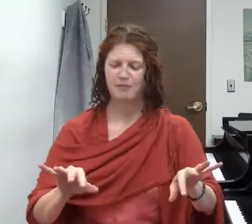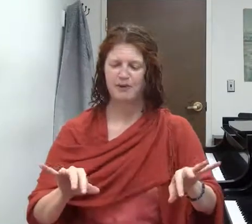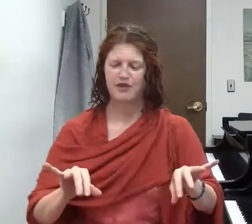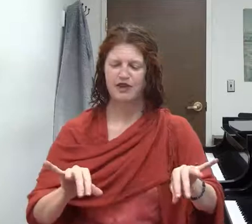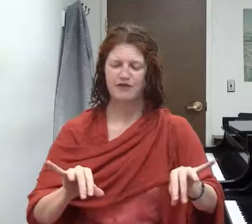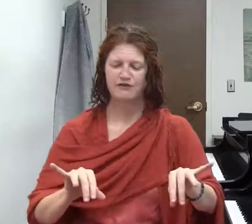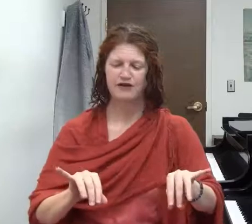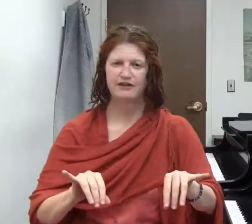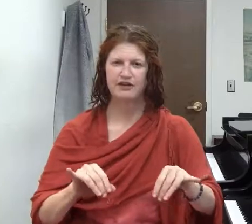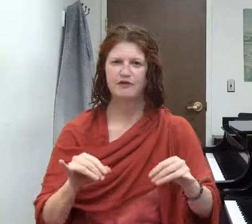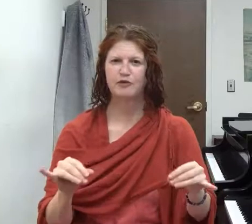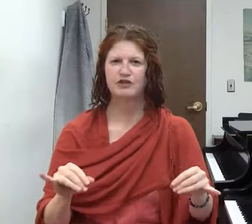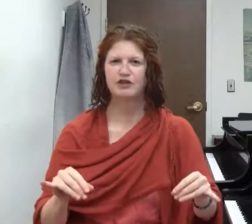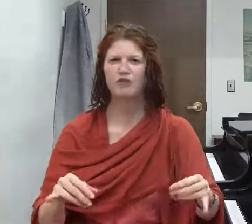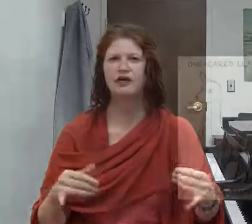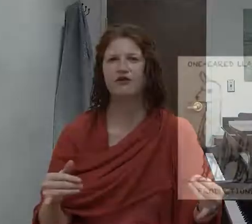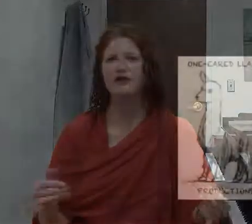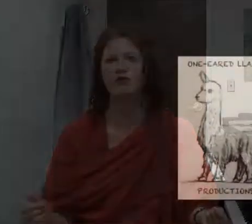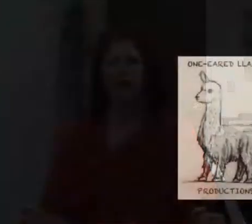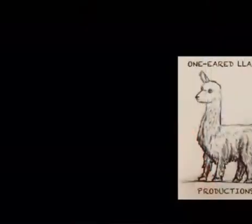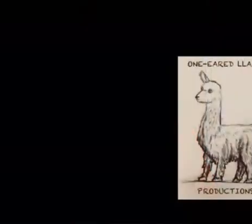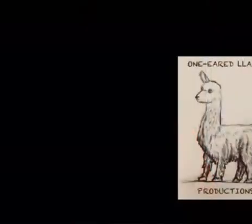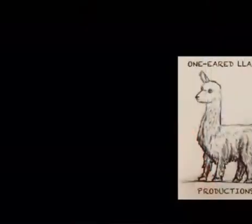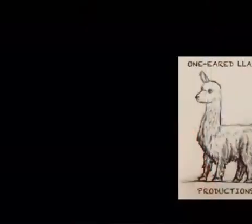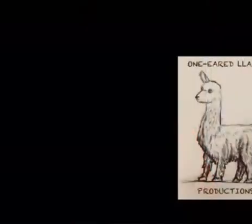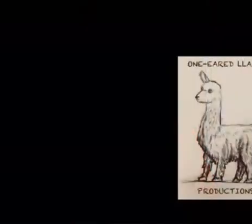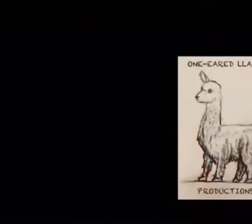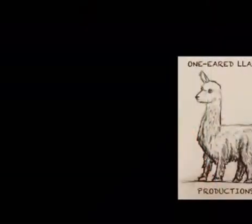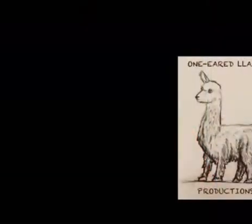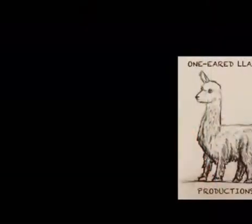but that you can find a comfortable position that will let you get to where you need to go.